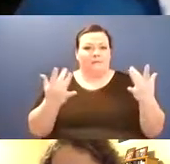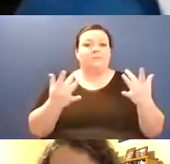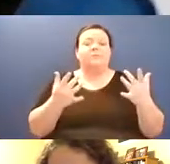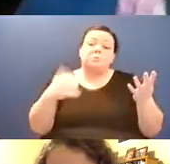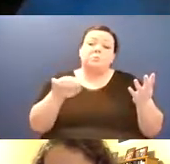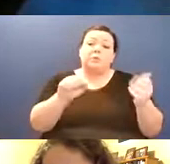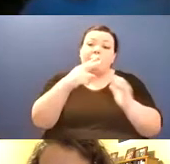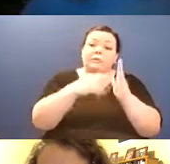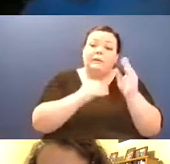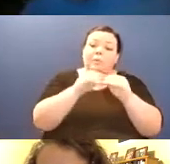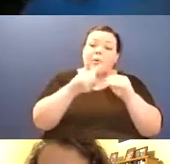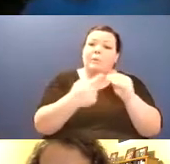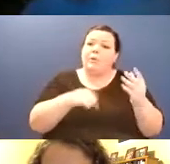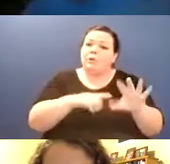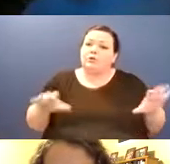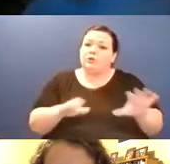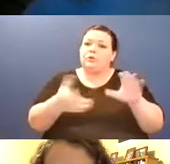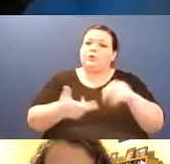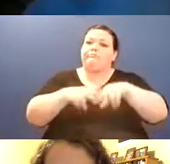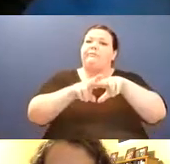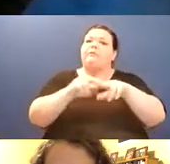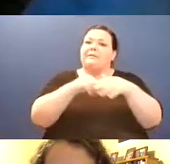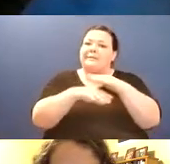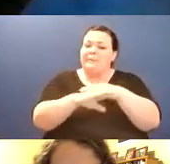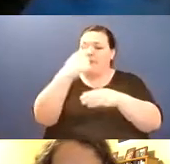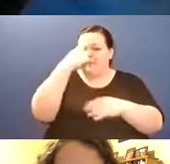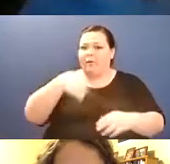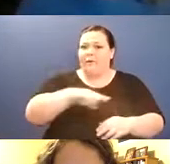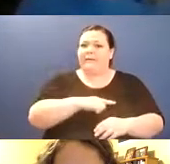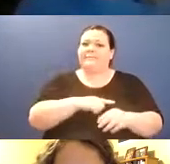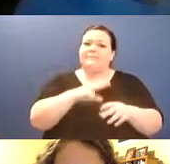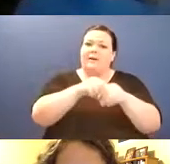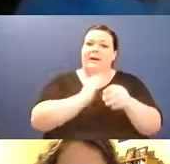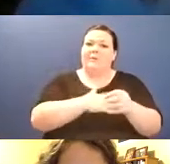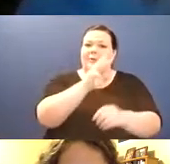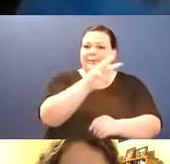providing the ASL interpretation as we said, um, and collecting collecting visual aid materials